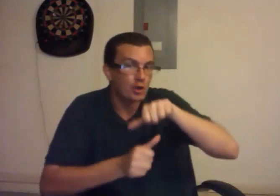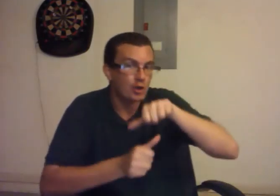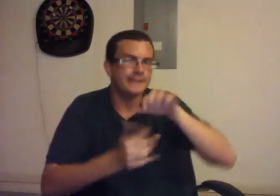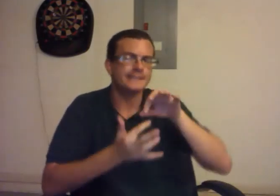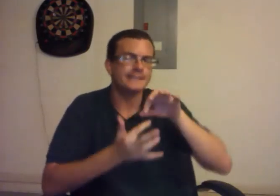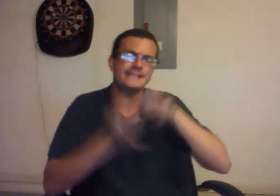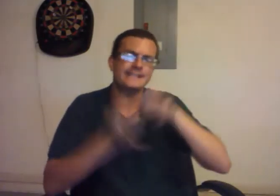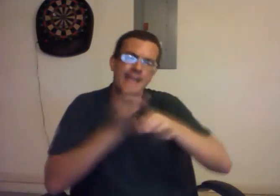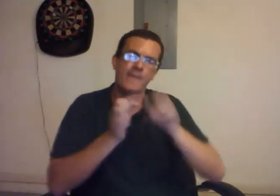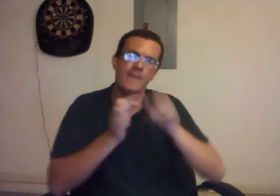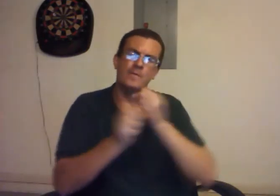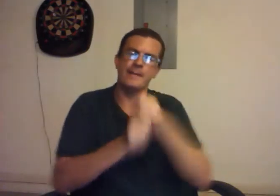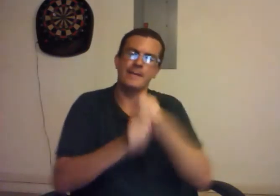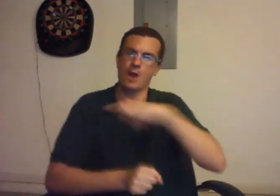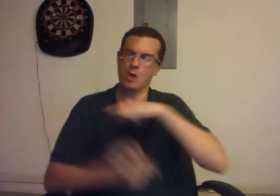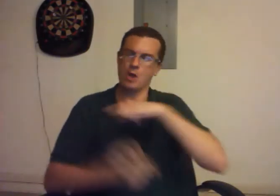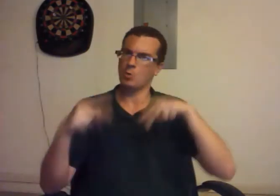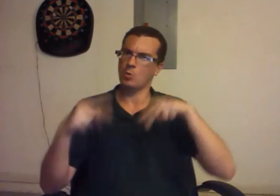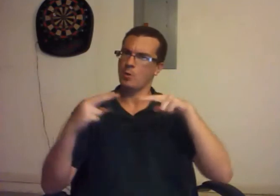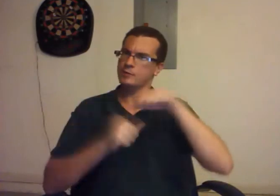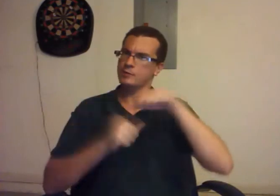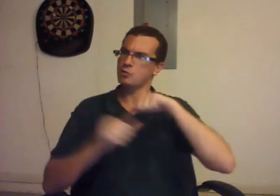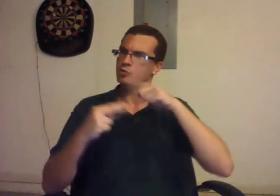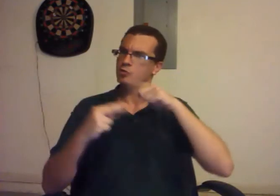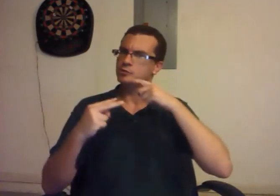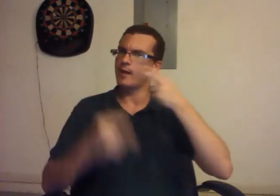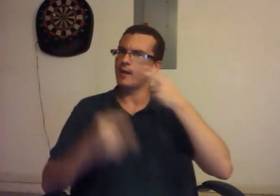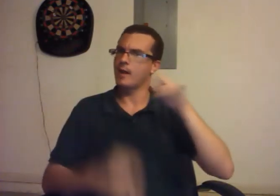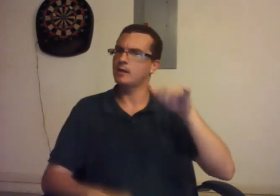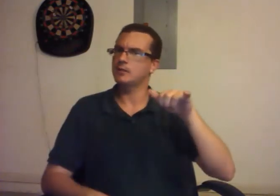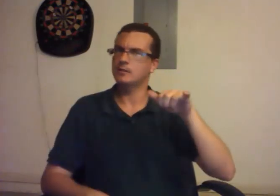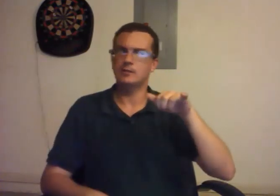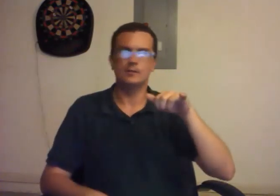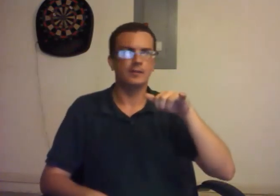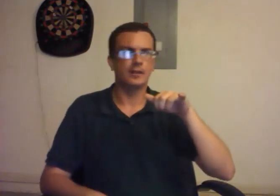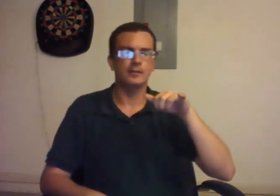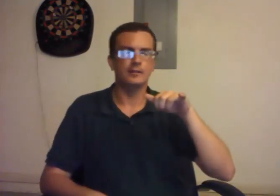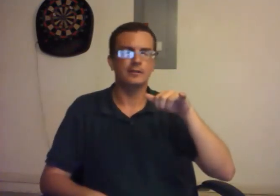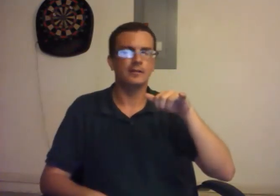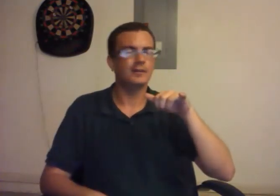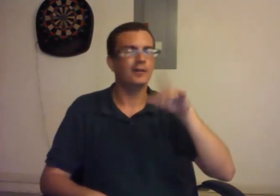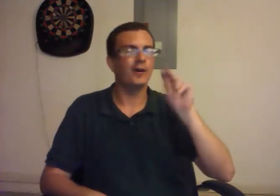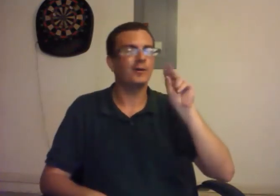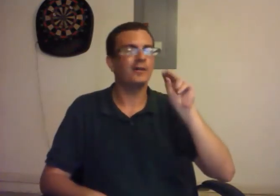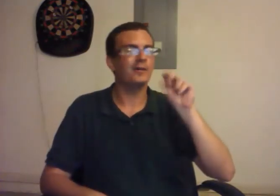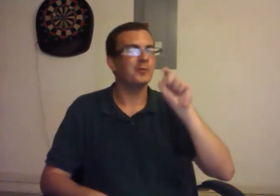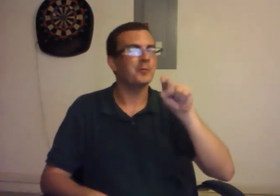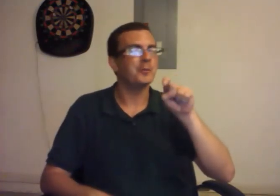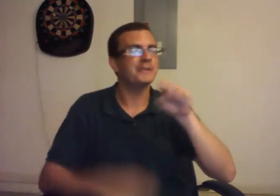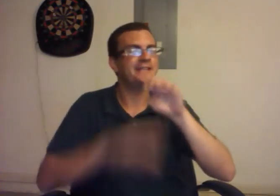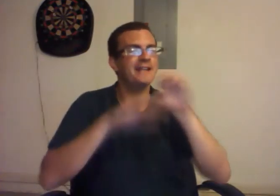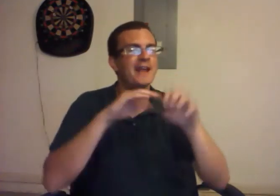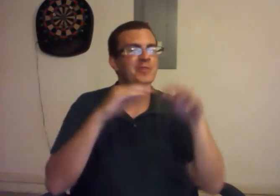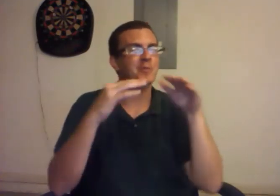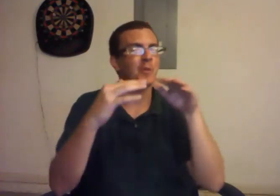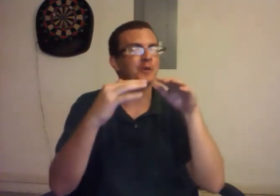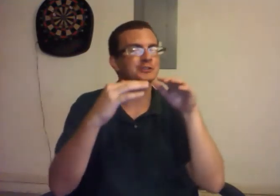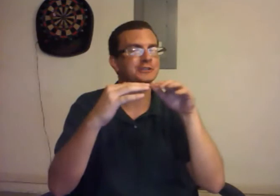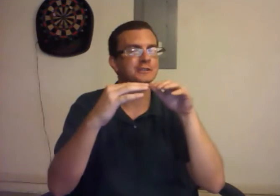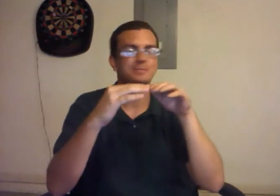Instead of making us look at each other and say, "hey, no. We need to end the wars".